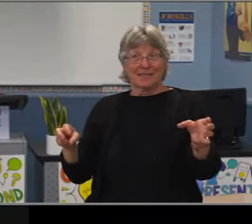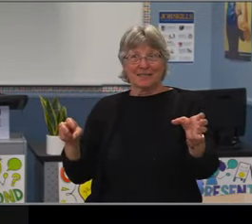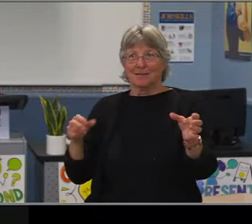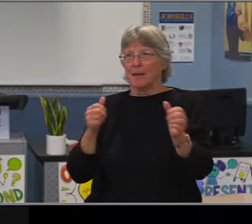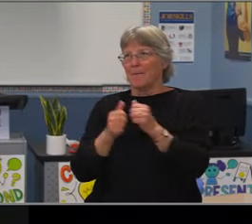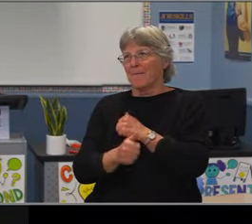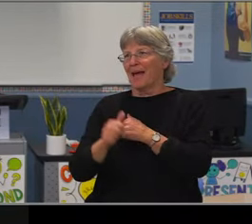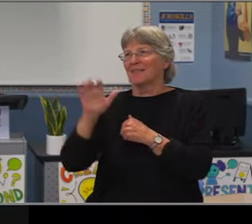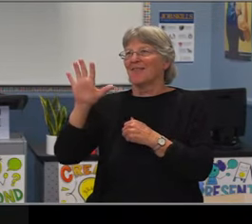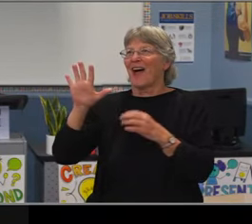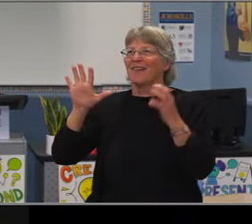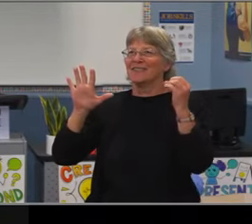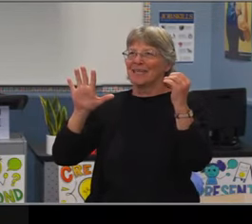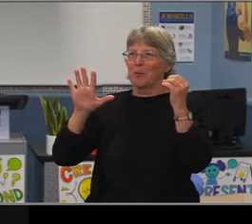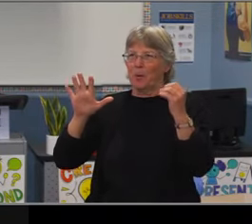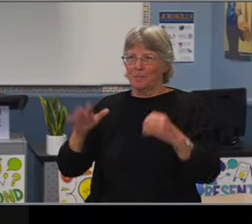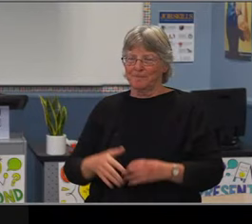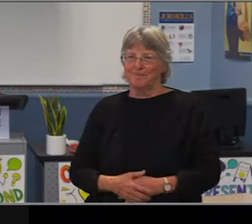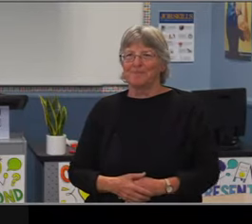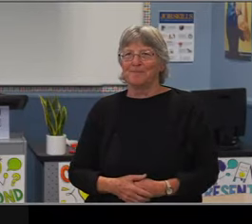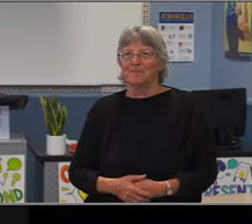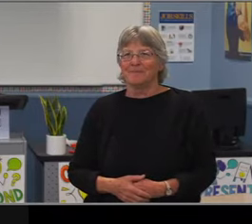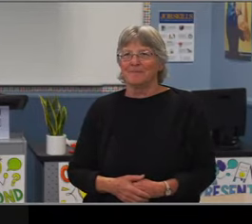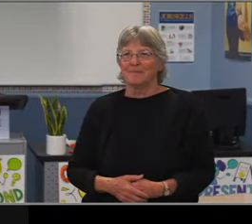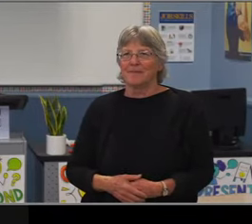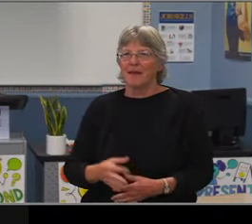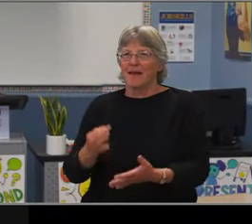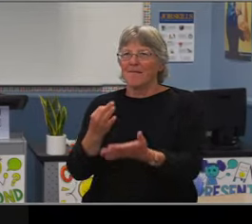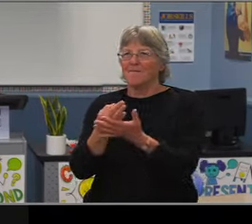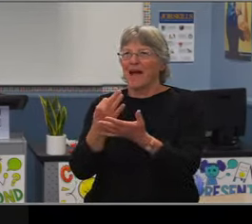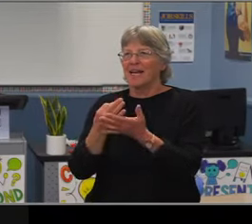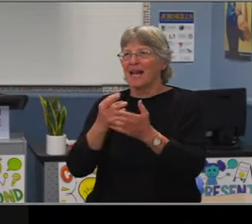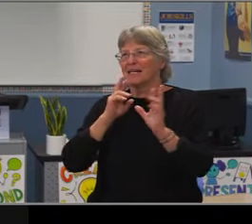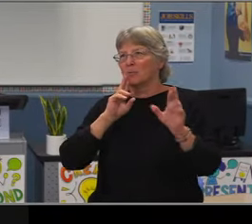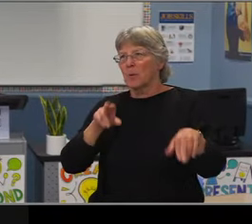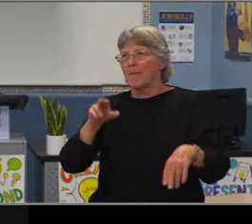the response has really been not only overwhelming,